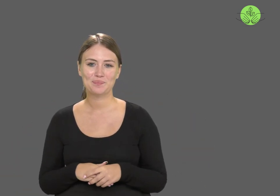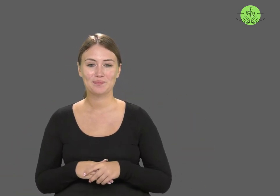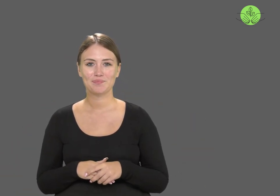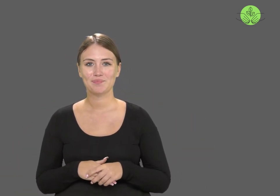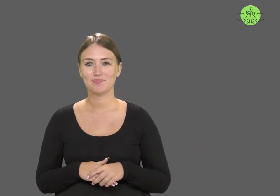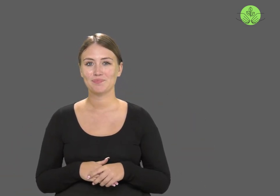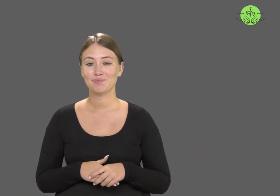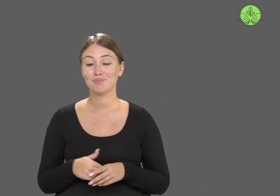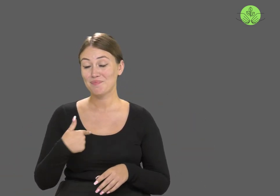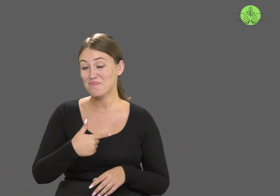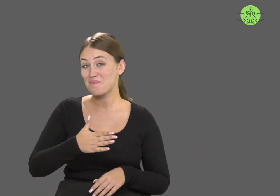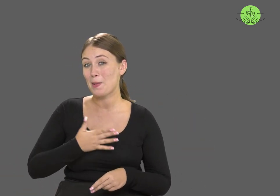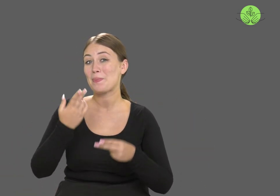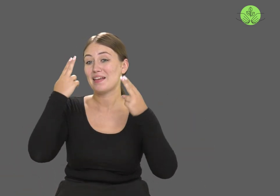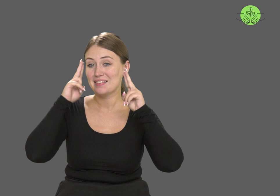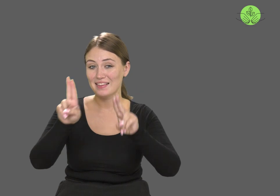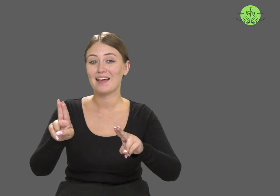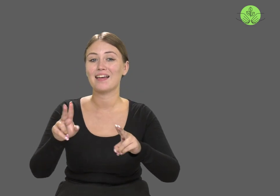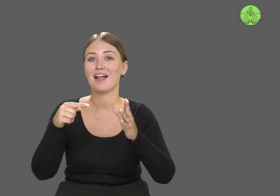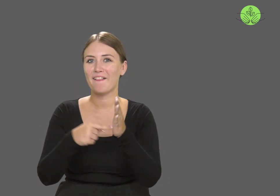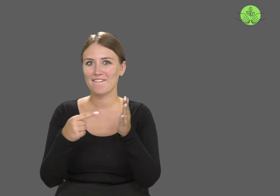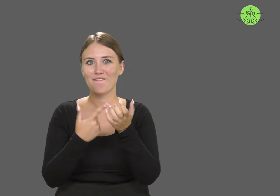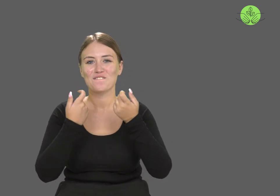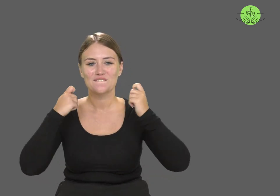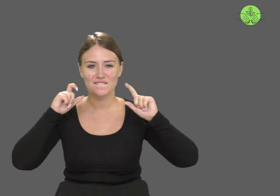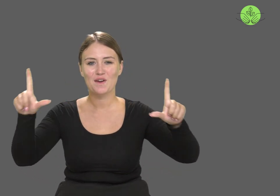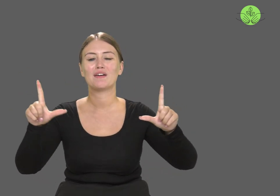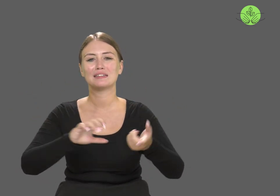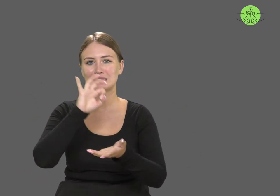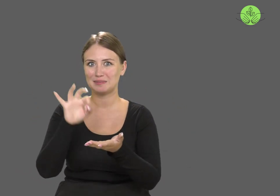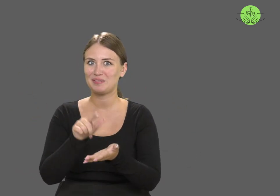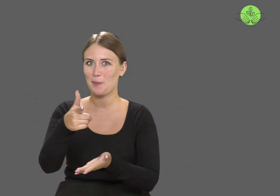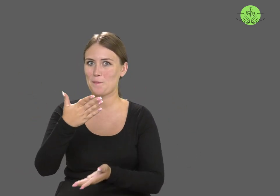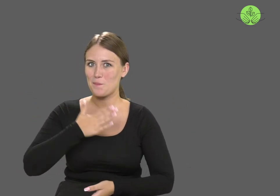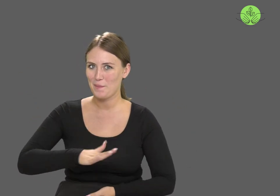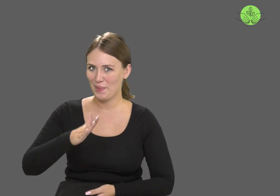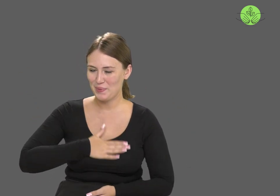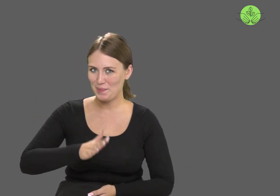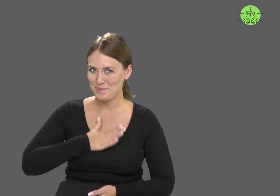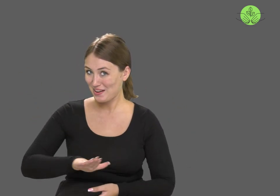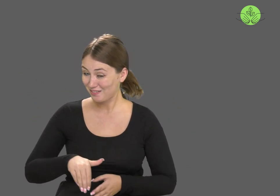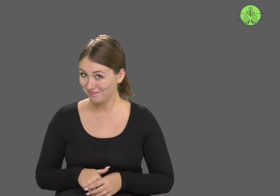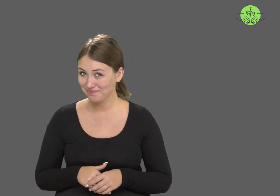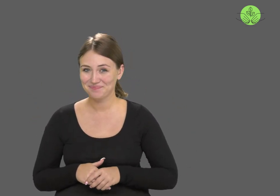I hope you enjoyed this episode.